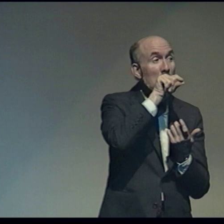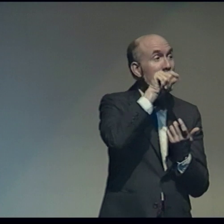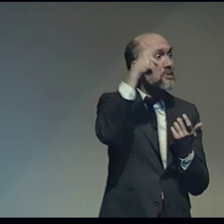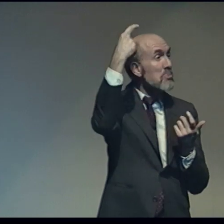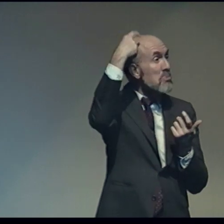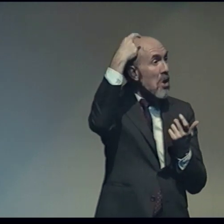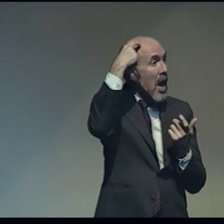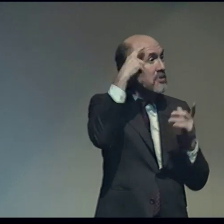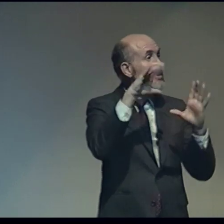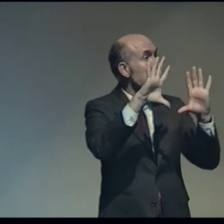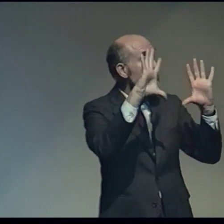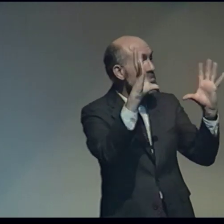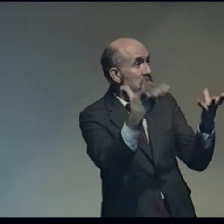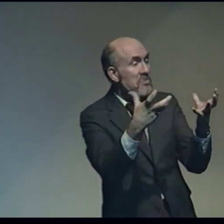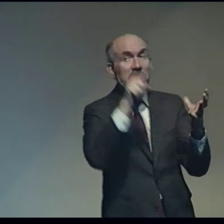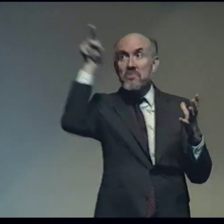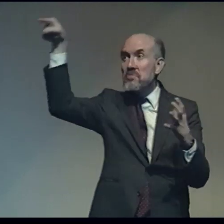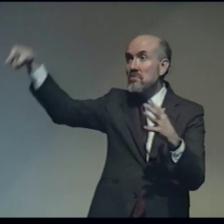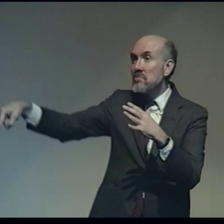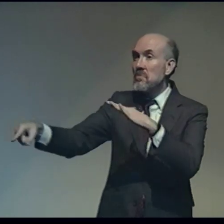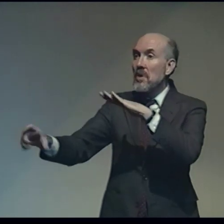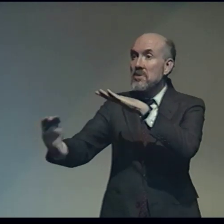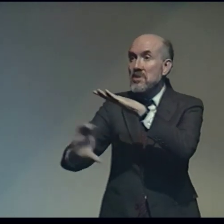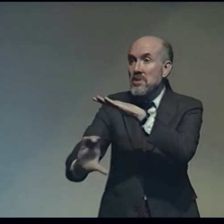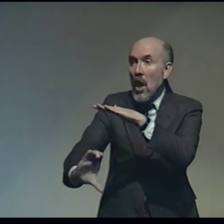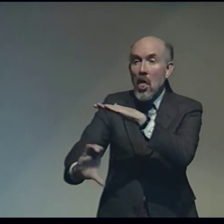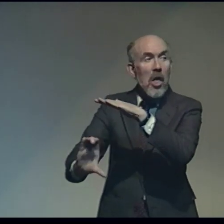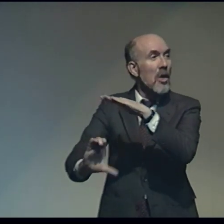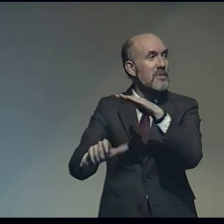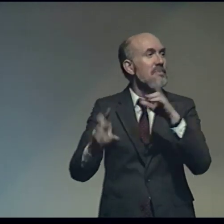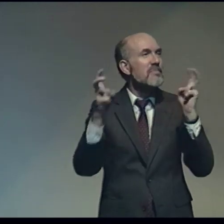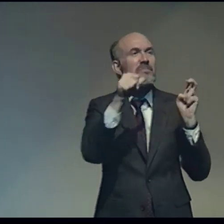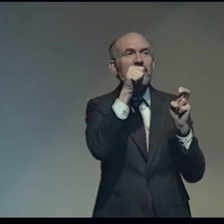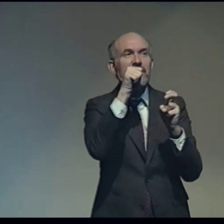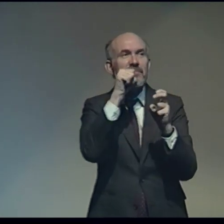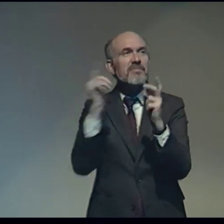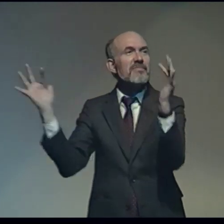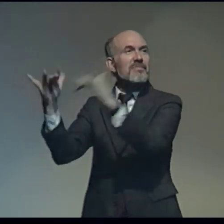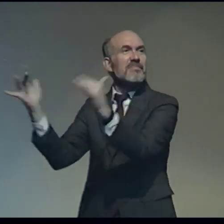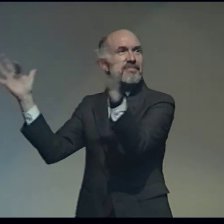So, Jim invited me to attend the Bird Brain Society down in the cellar here at RIT -